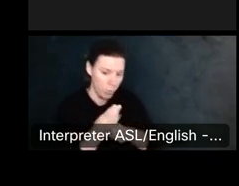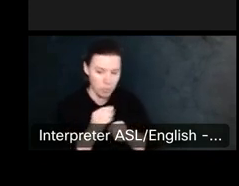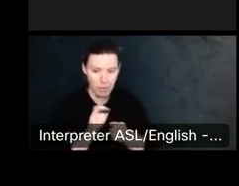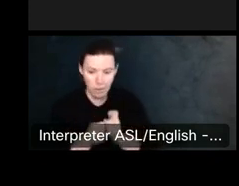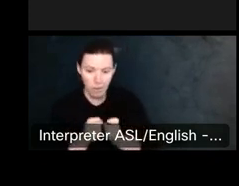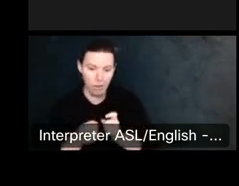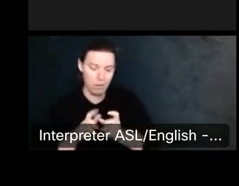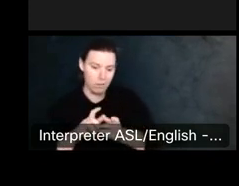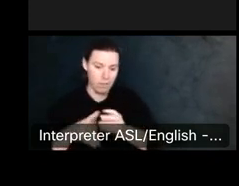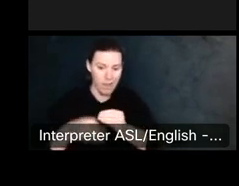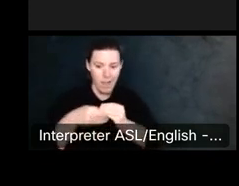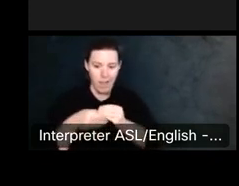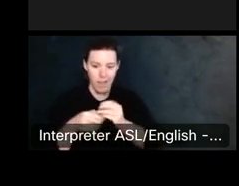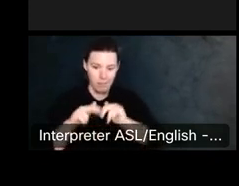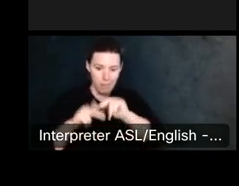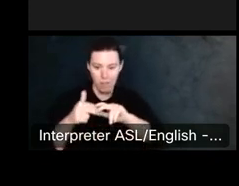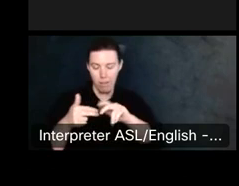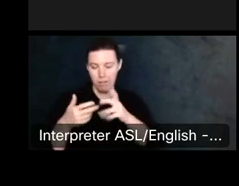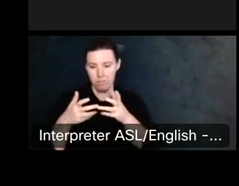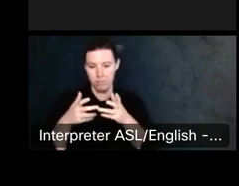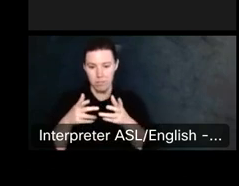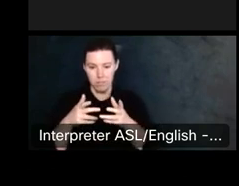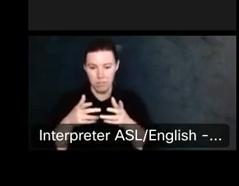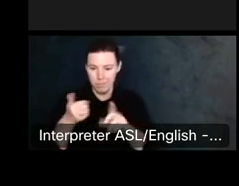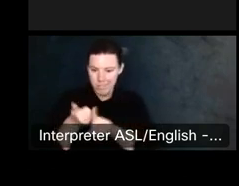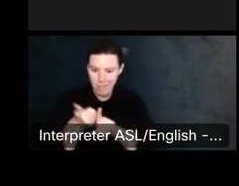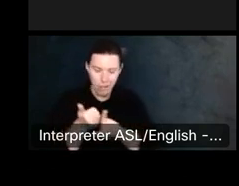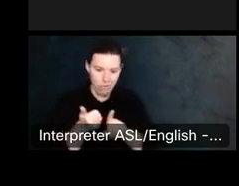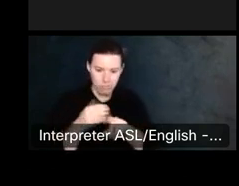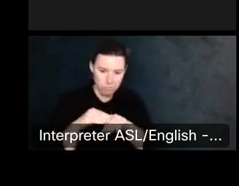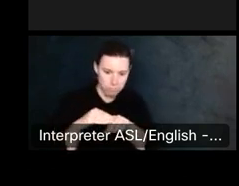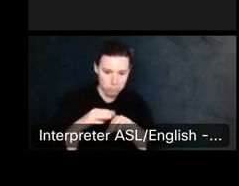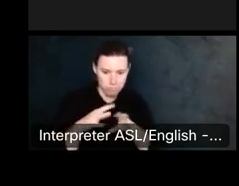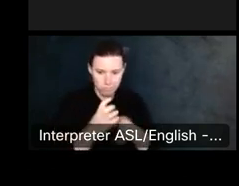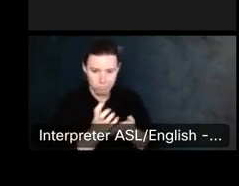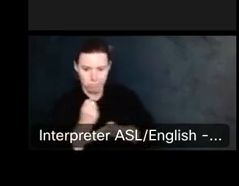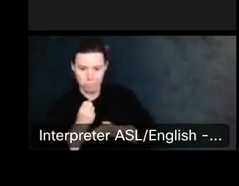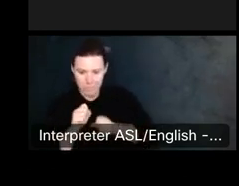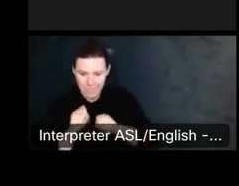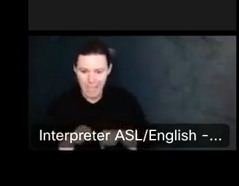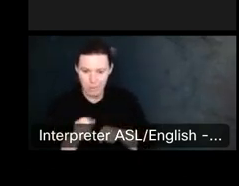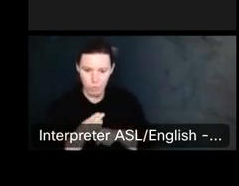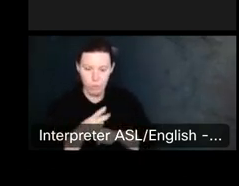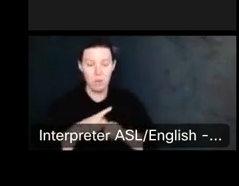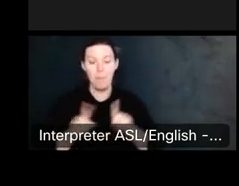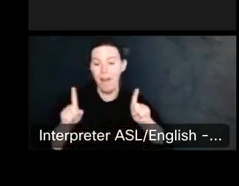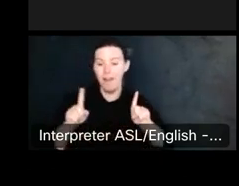We're moving forward, um, fair you. So, that word that that word.